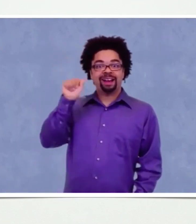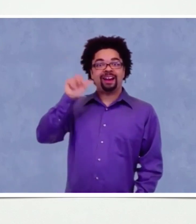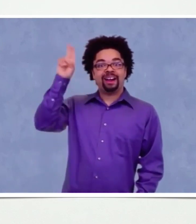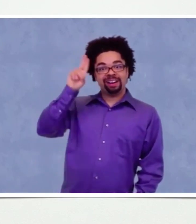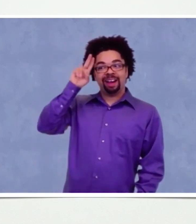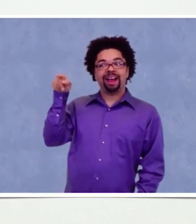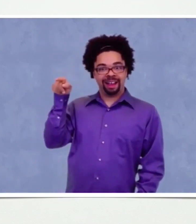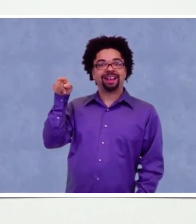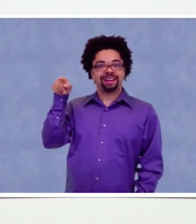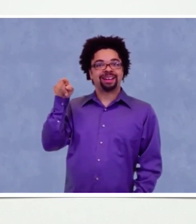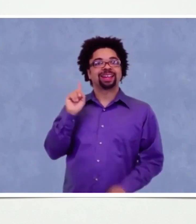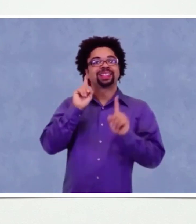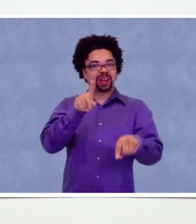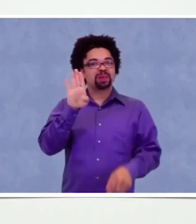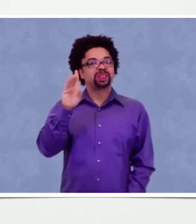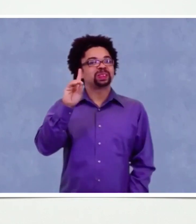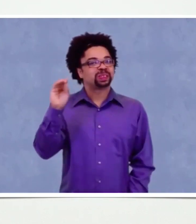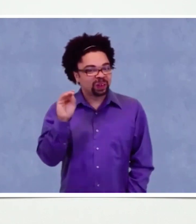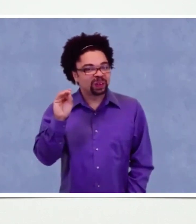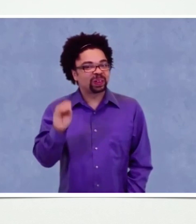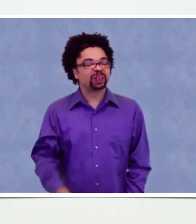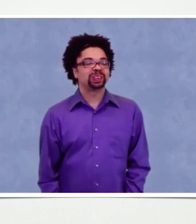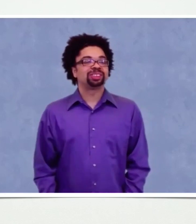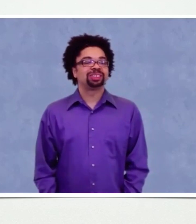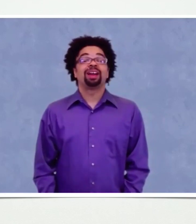My dad and my aunt and uncle, they also went to that school.